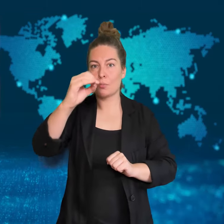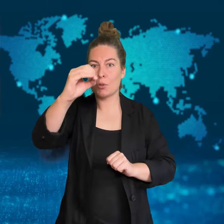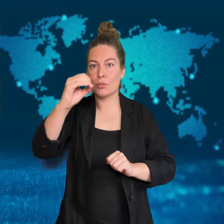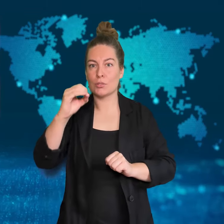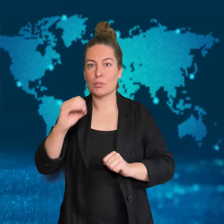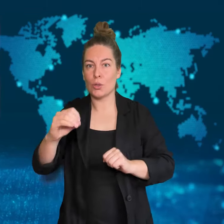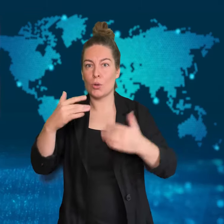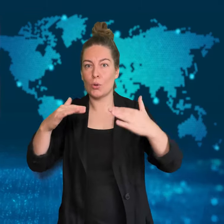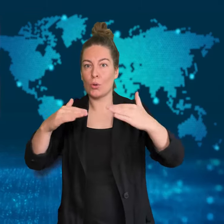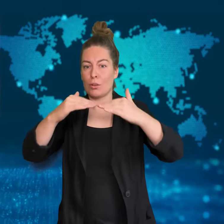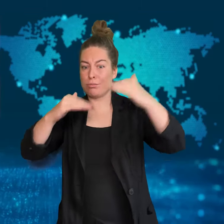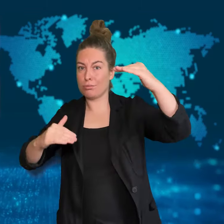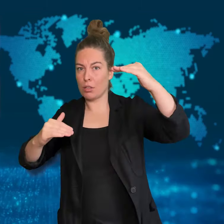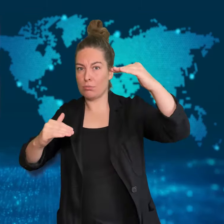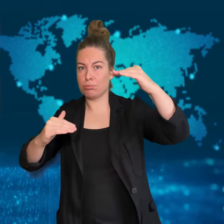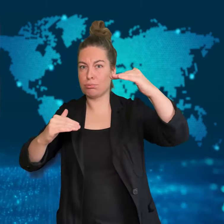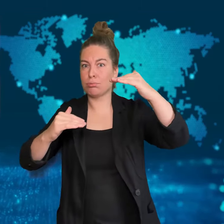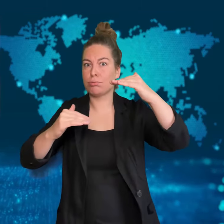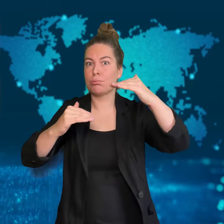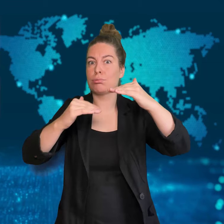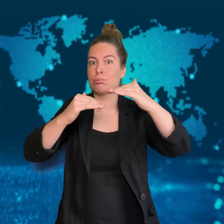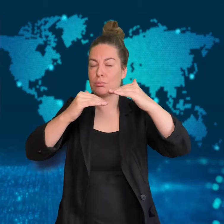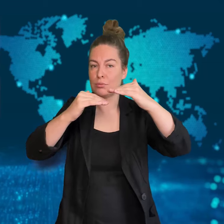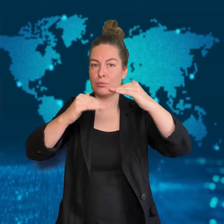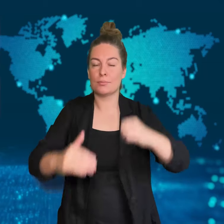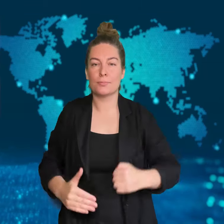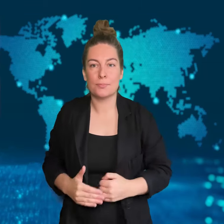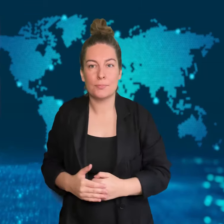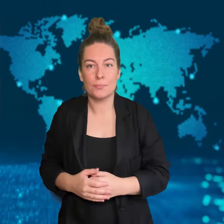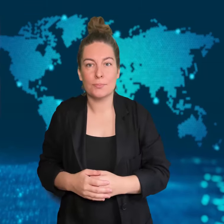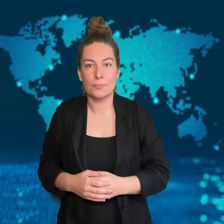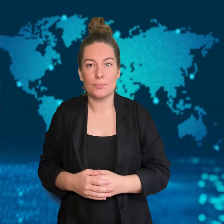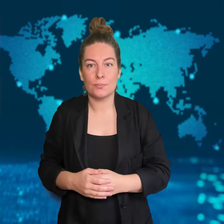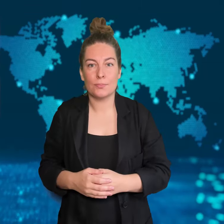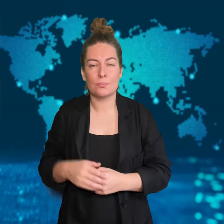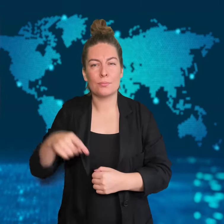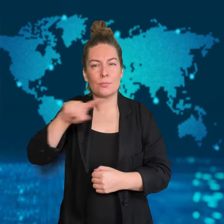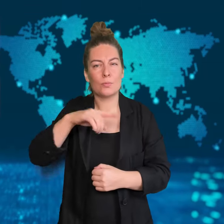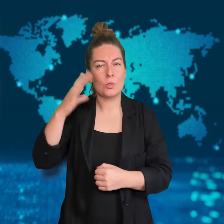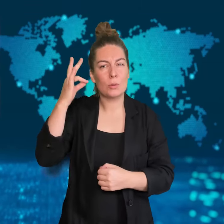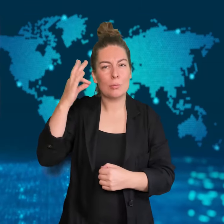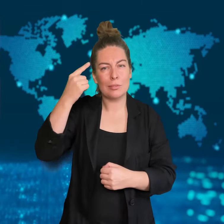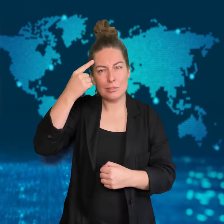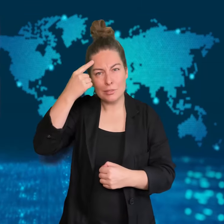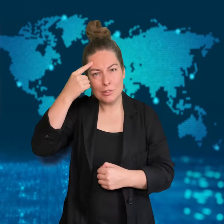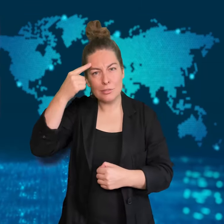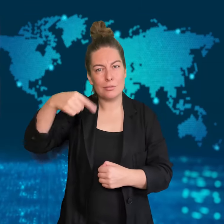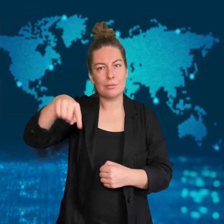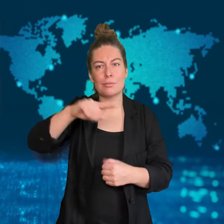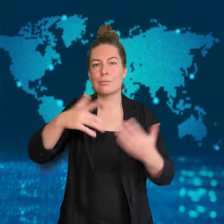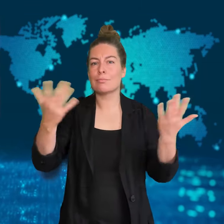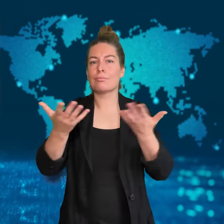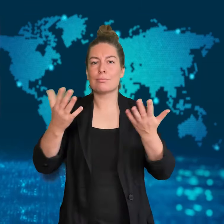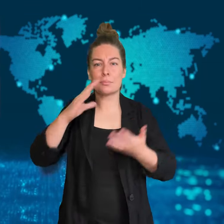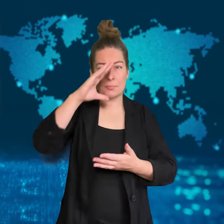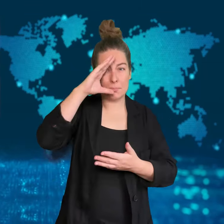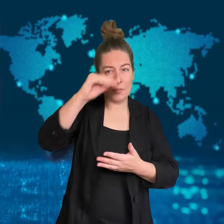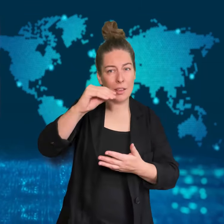It's been reported that the country has closed 91.2% of its gender gap.